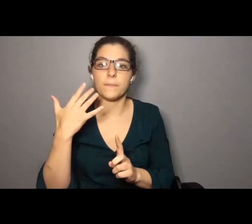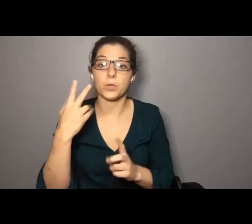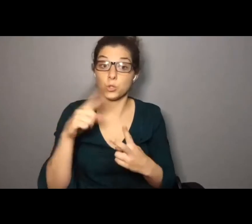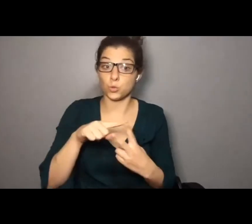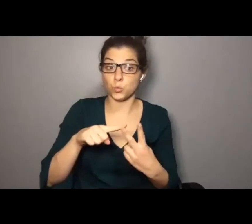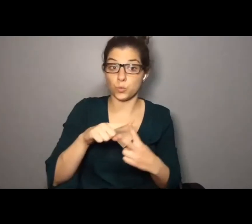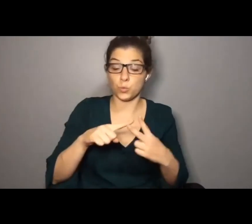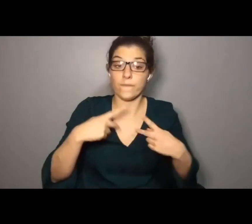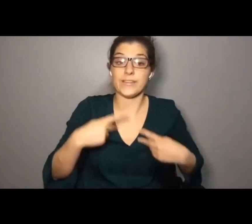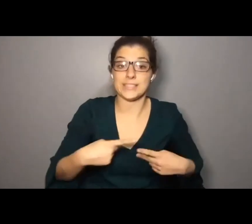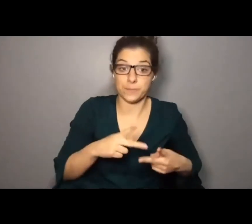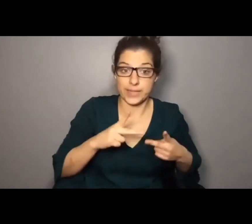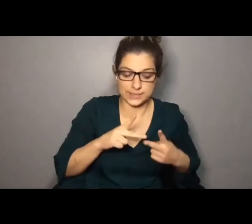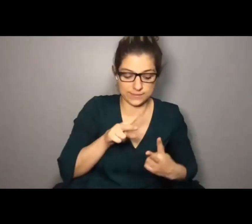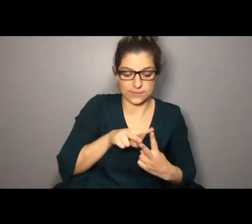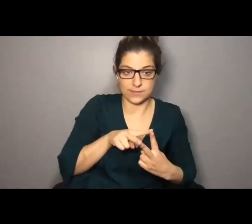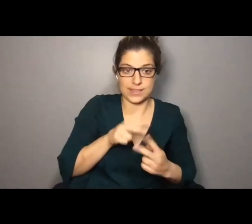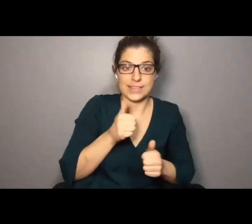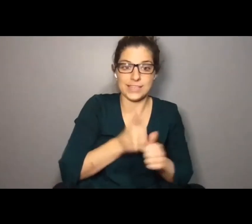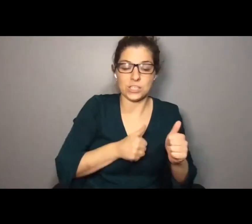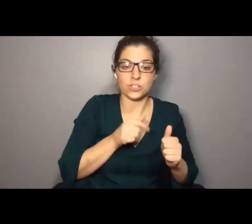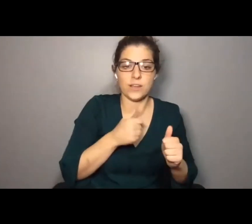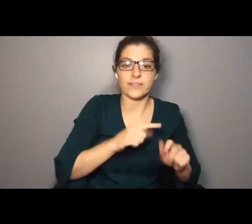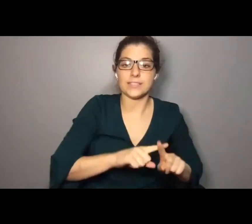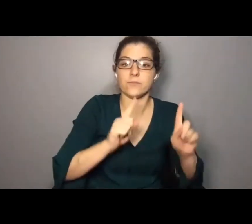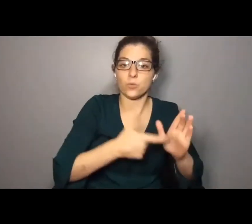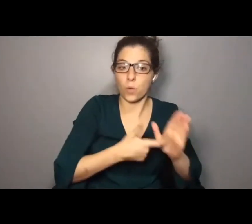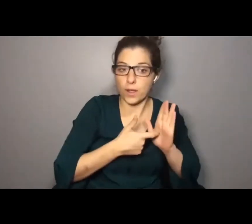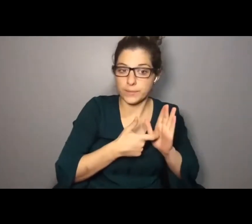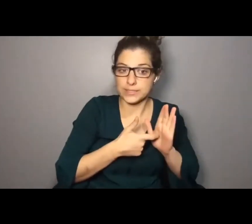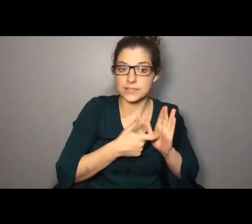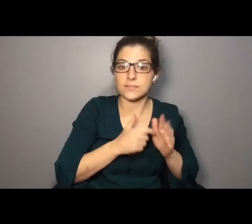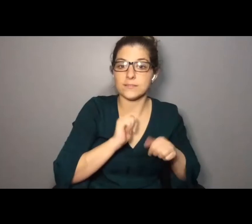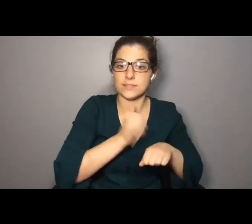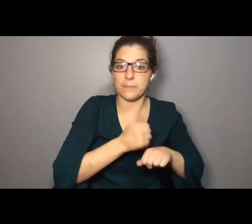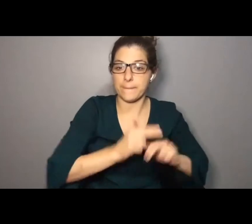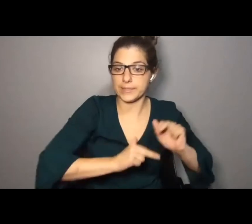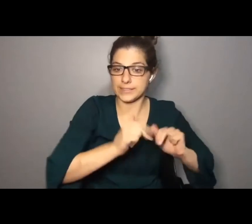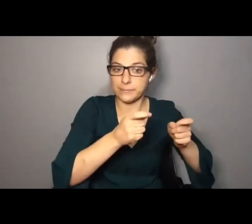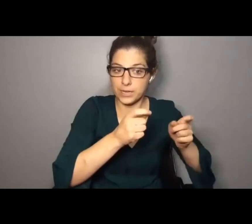physical locations, each of which have different requirements set by building management,